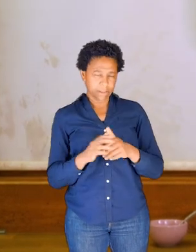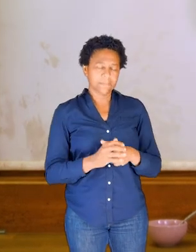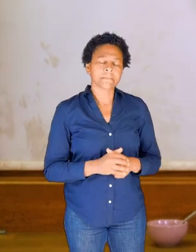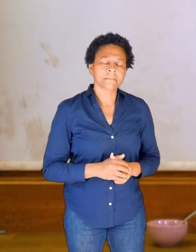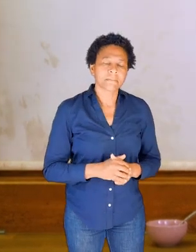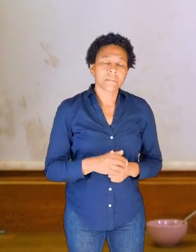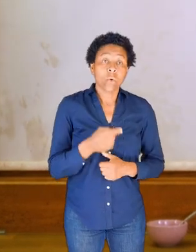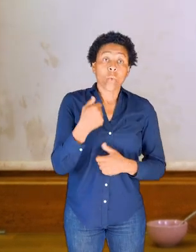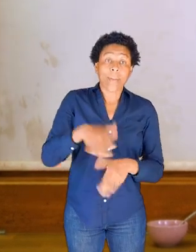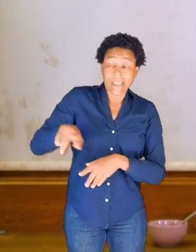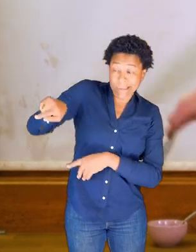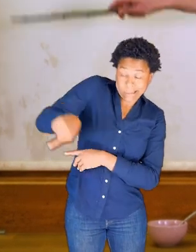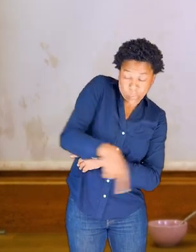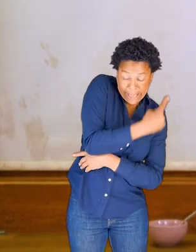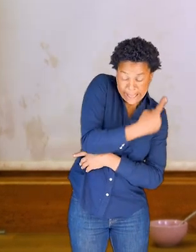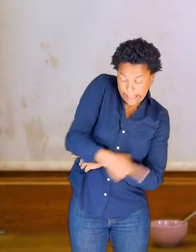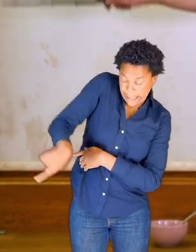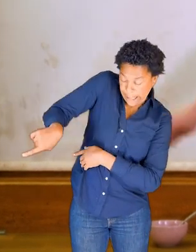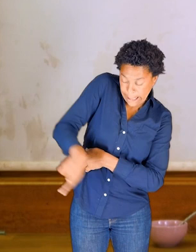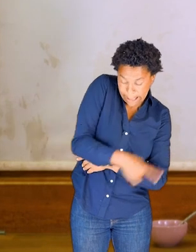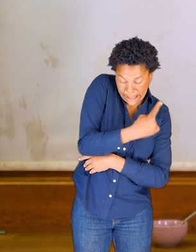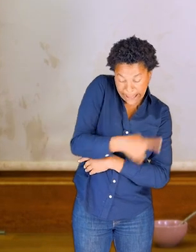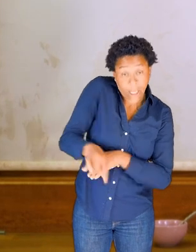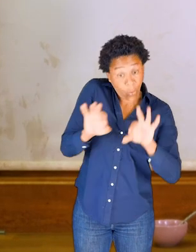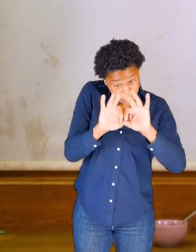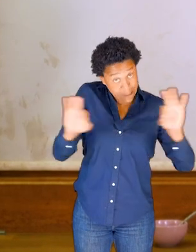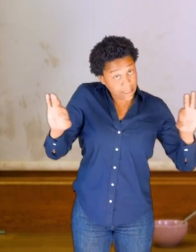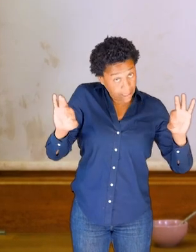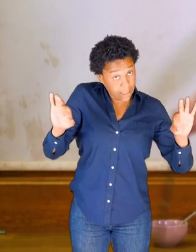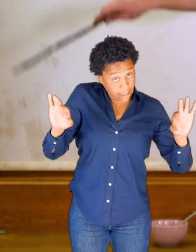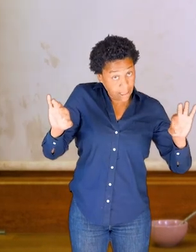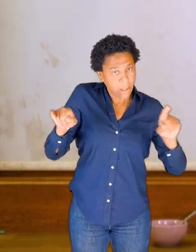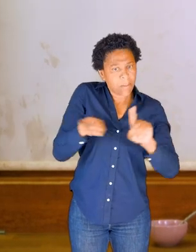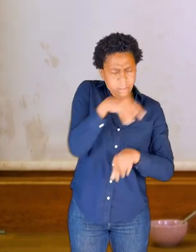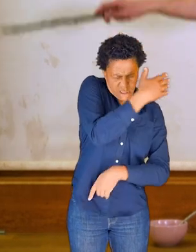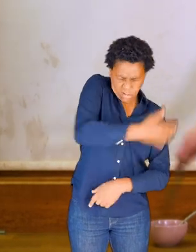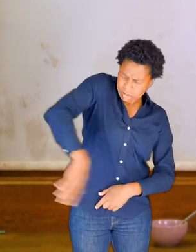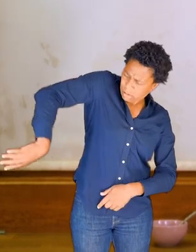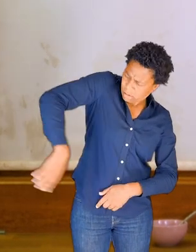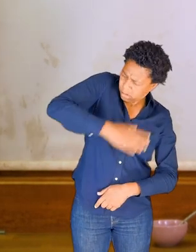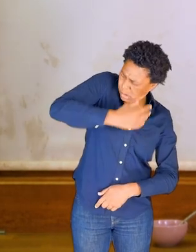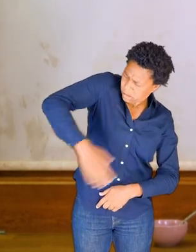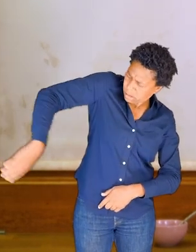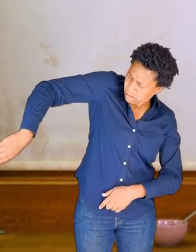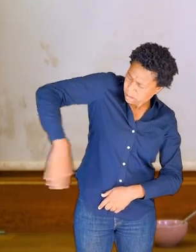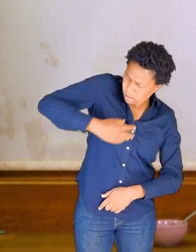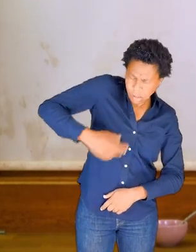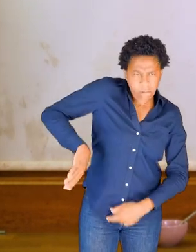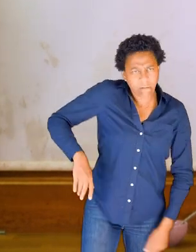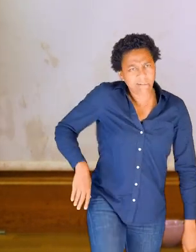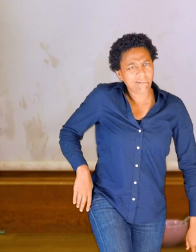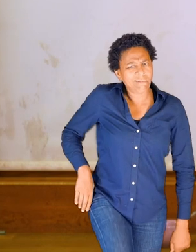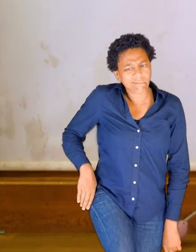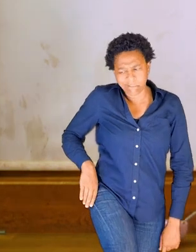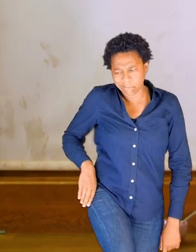We had the swinging or the weighted motion of our long bones and the stick.